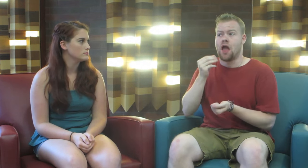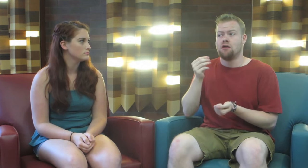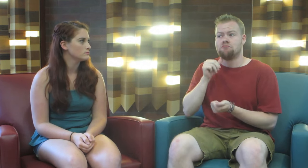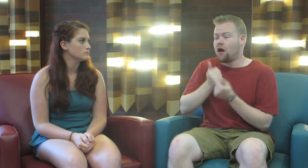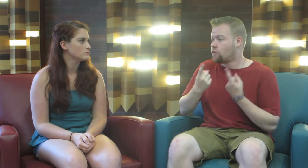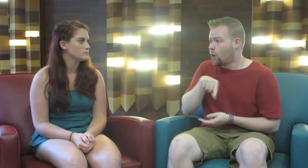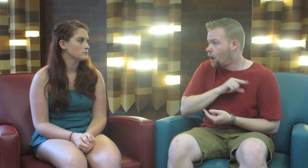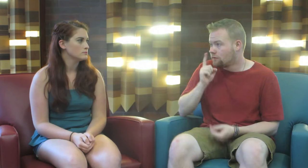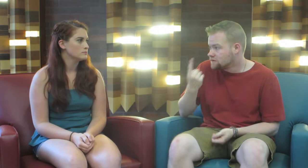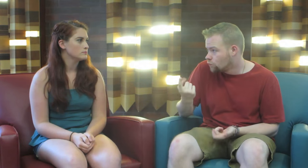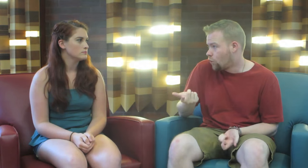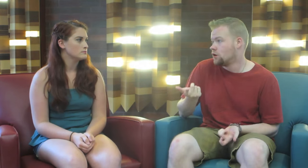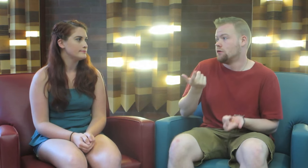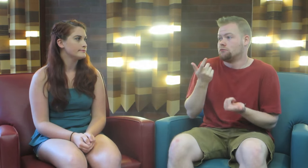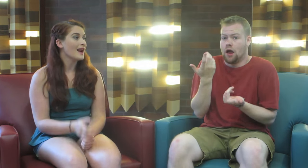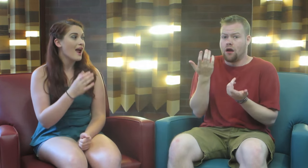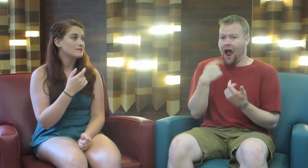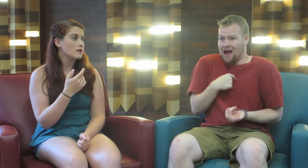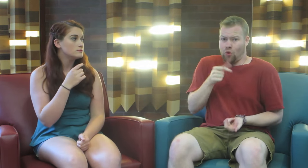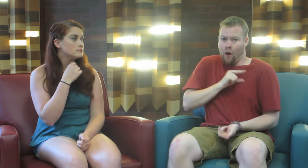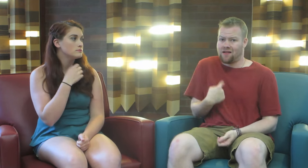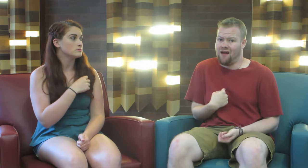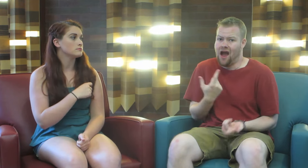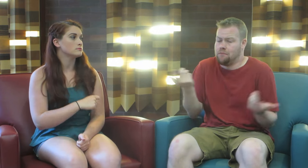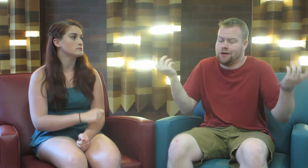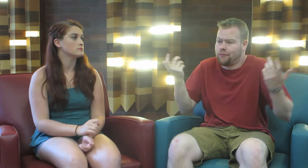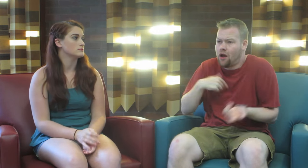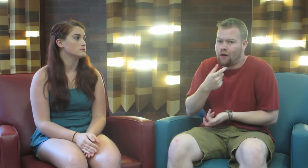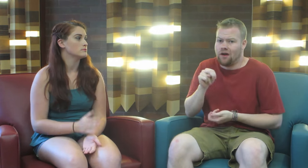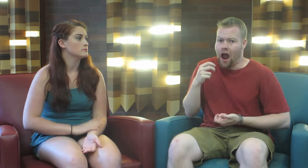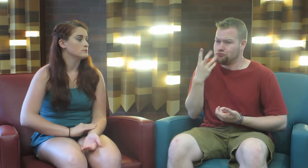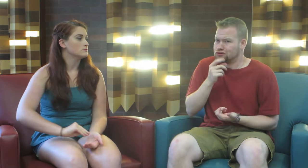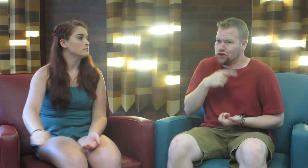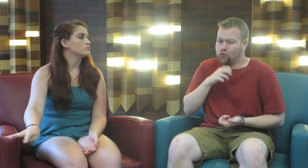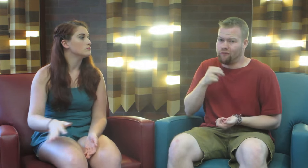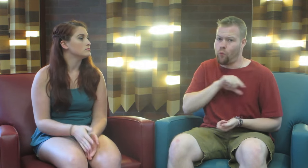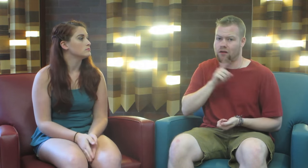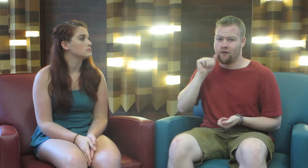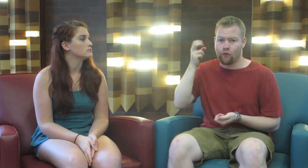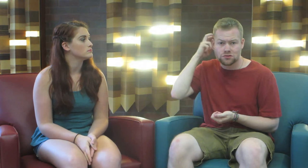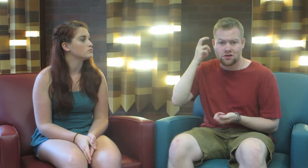And not everyone qualifies for one. I don’t qualify, I’m pretty sure I don’t qualify for a CI.